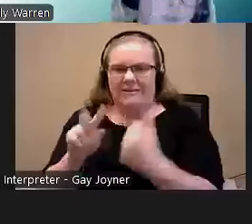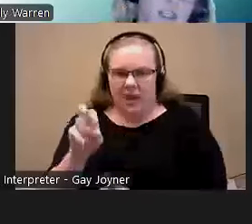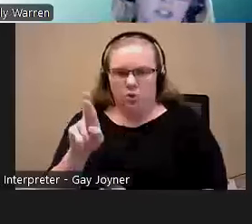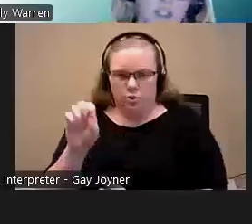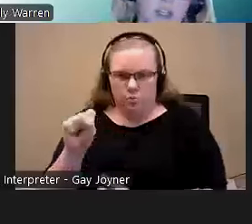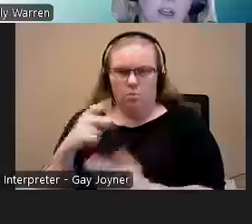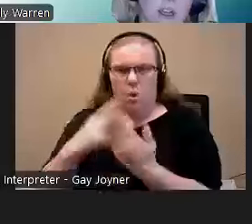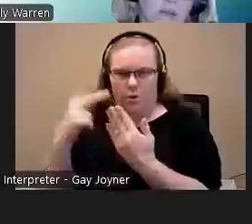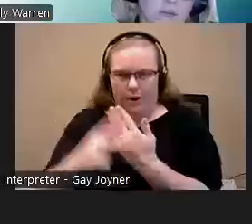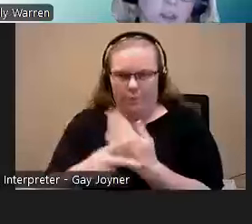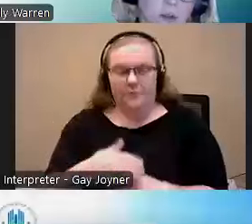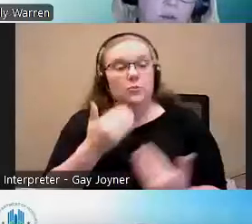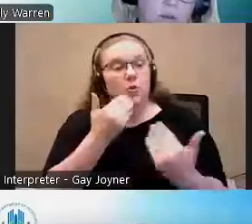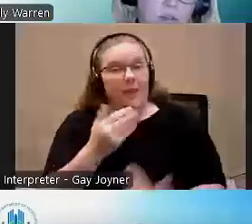Thanks, Richard. That was